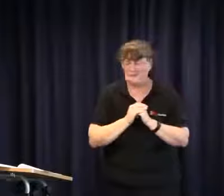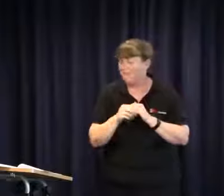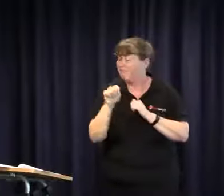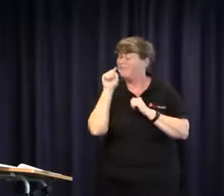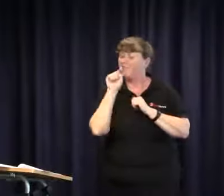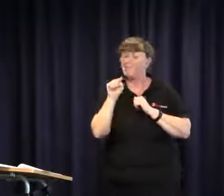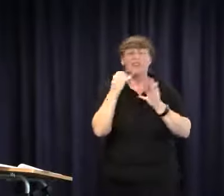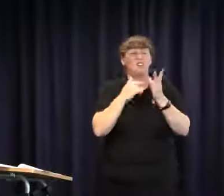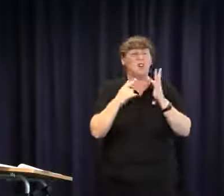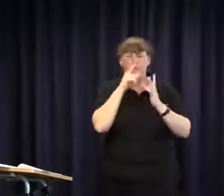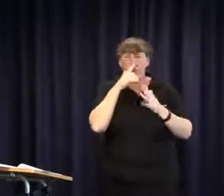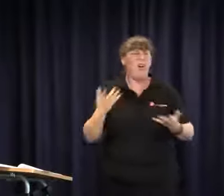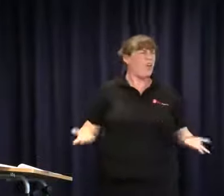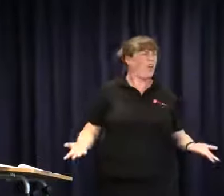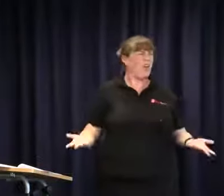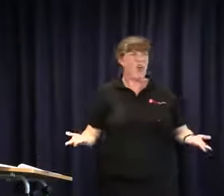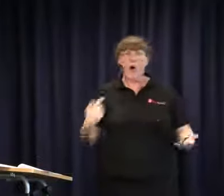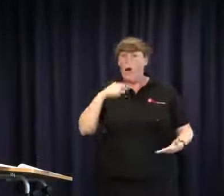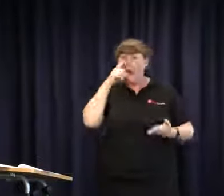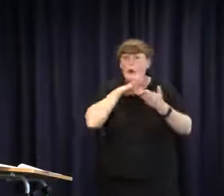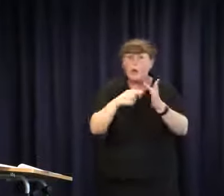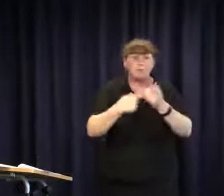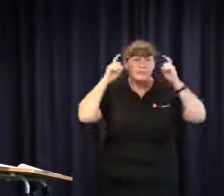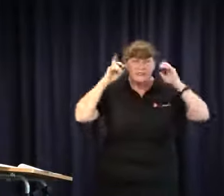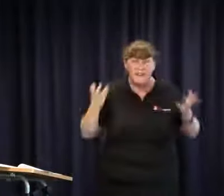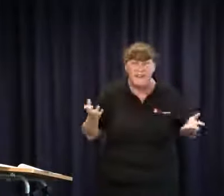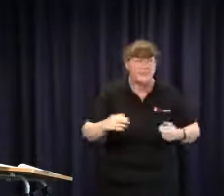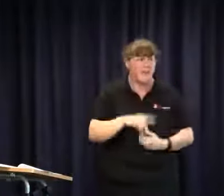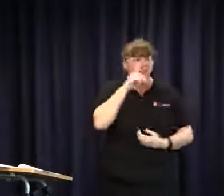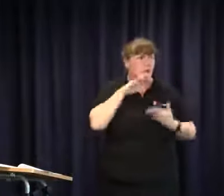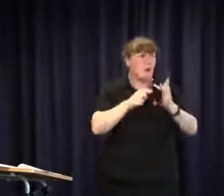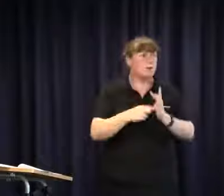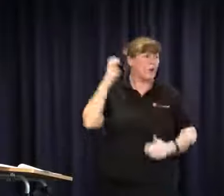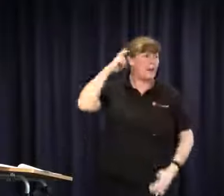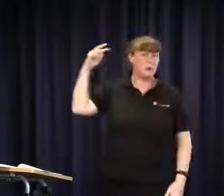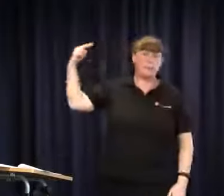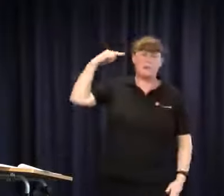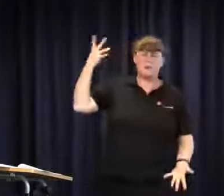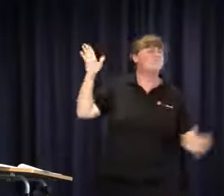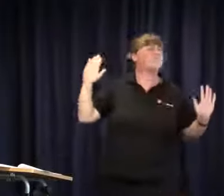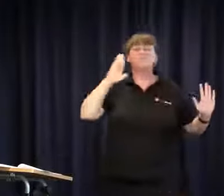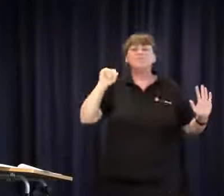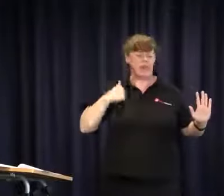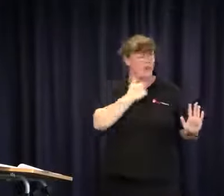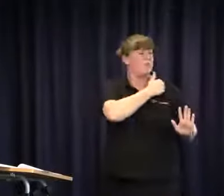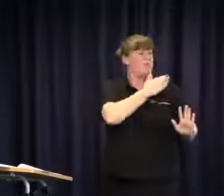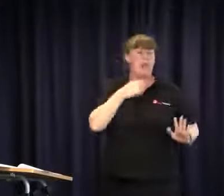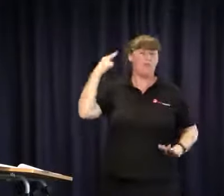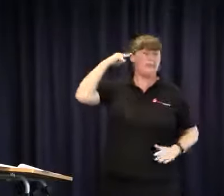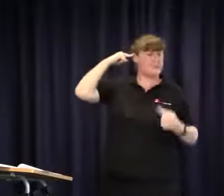the stigma of wearing hearing aids which was quite negative and had a negative effect. A lot of people felt, `Well, I can't help that I've got a hearing aid and it is visible